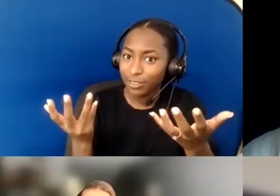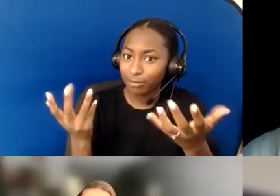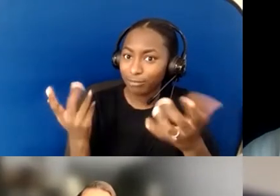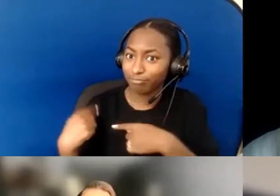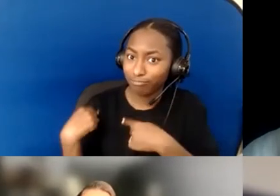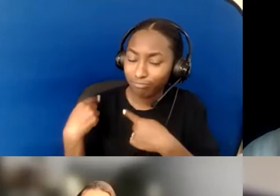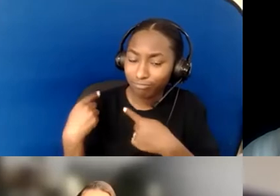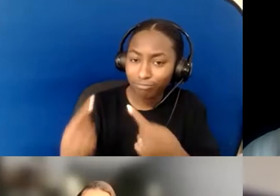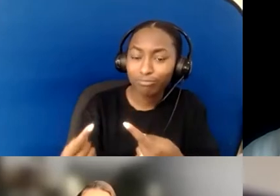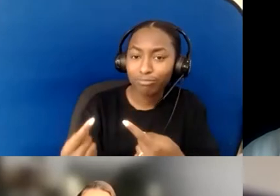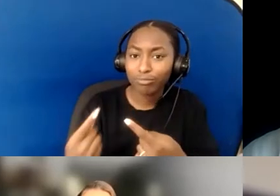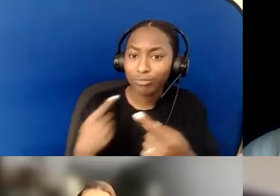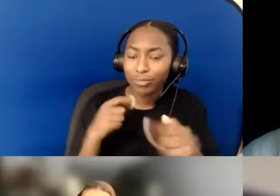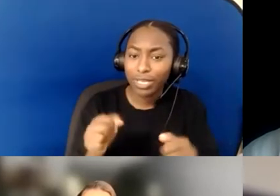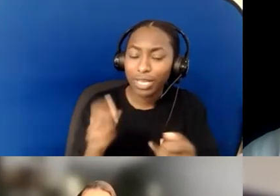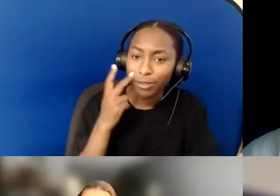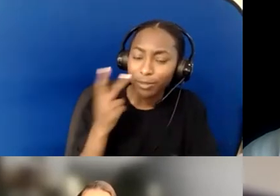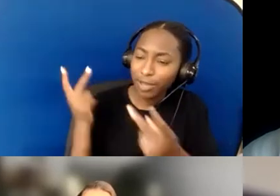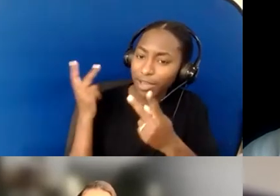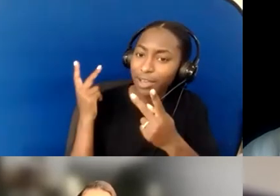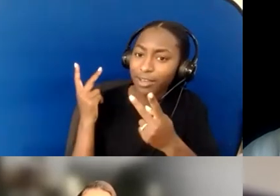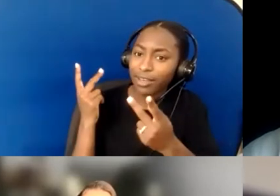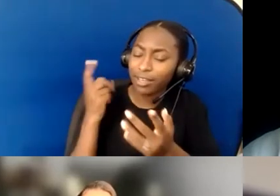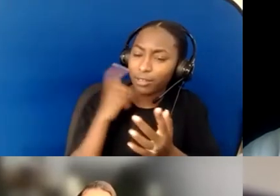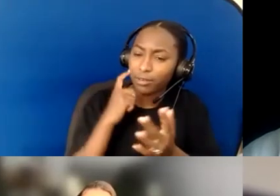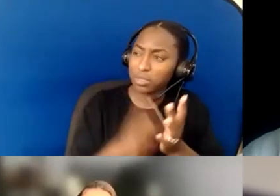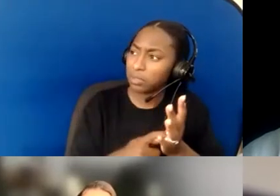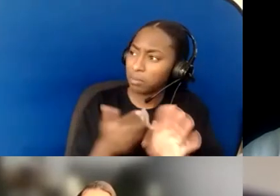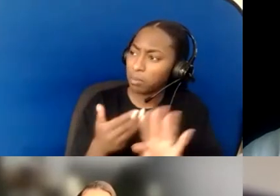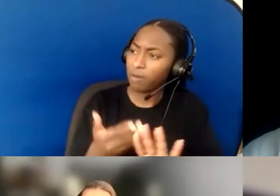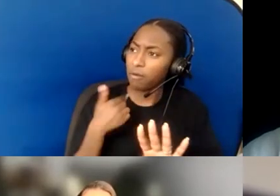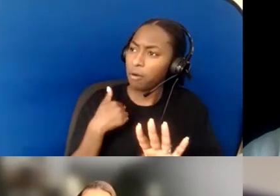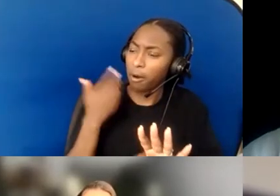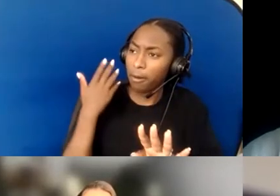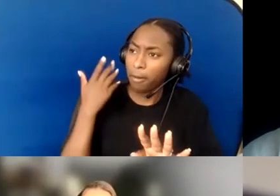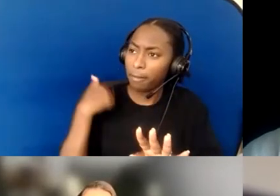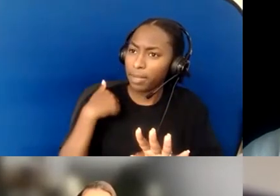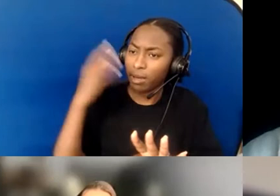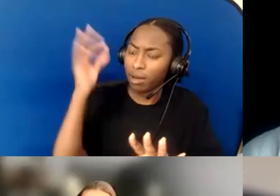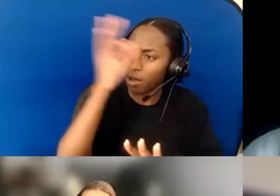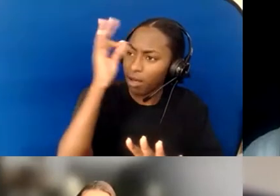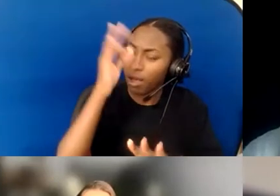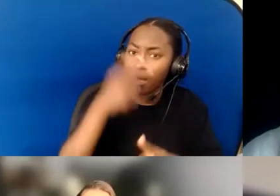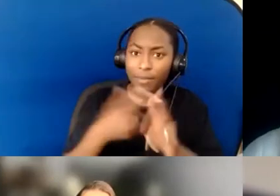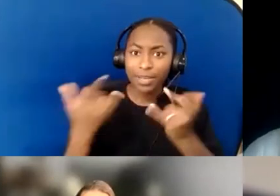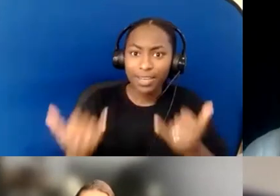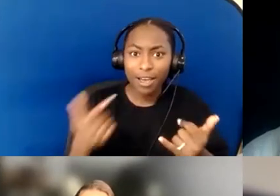All those ways of shifting our perspective can help with that sense of "we're not doing enough," "this isn't enough," or "it's too overwhelming."